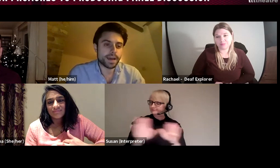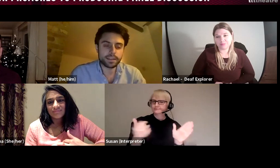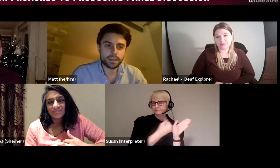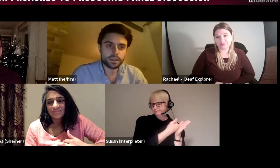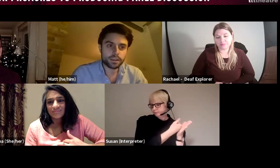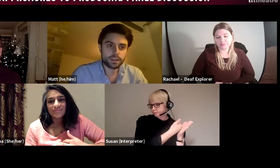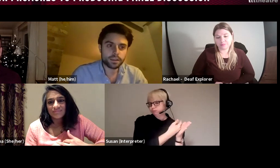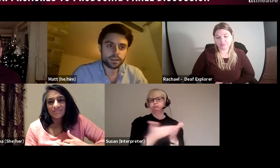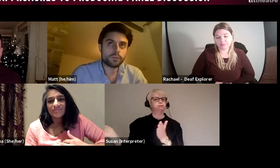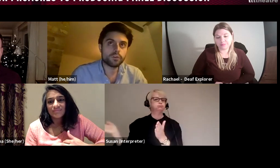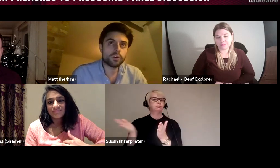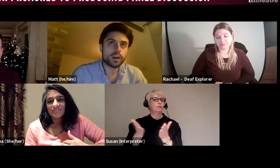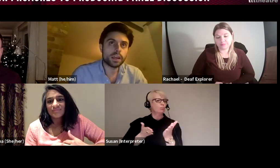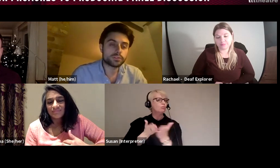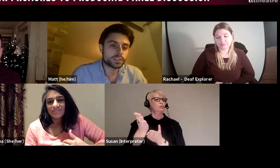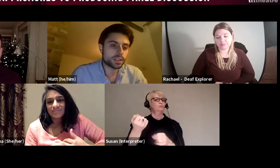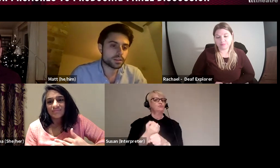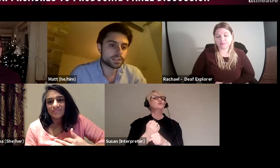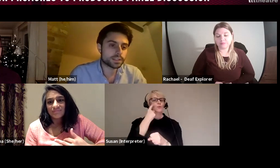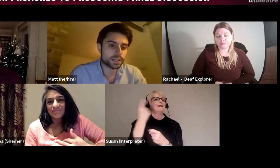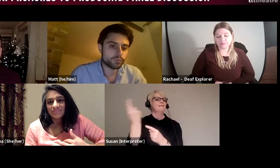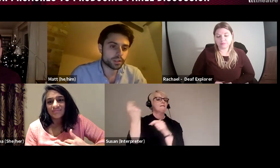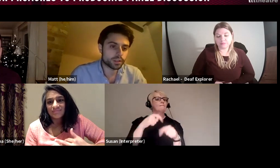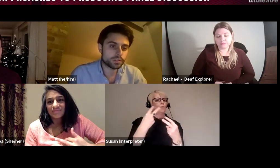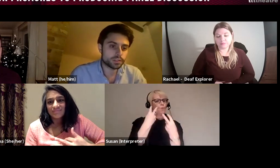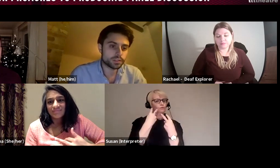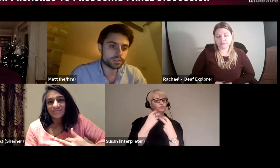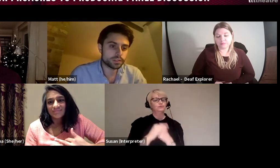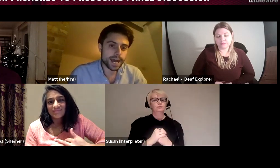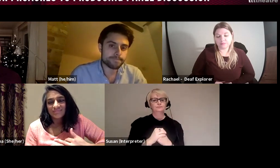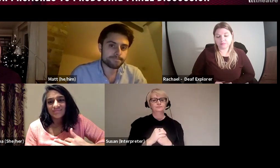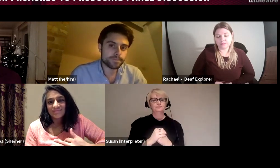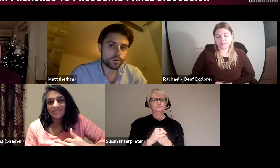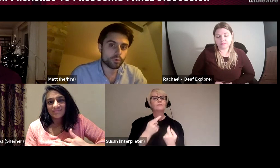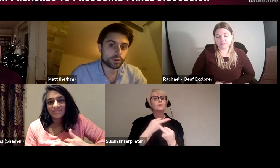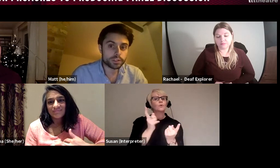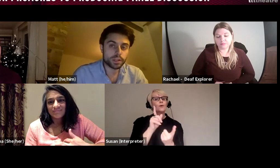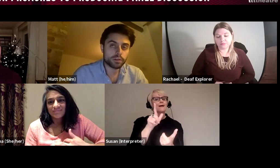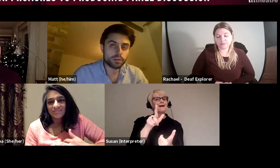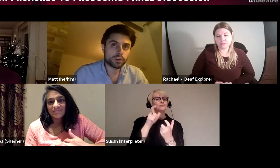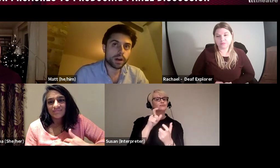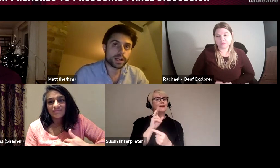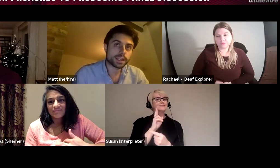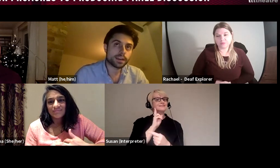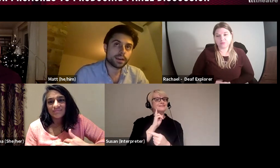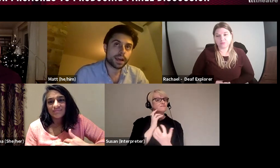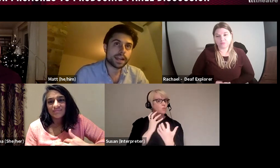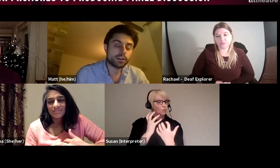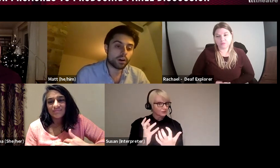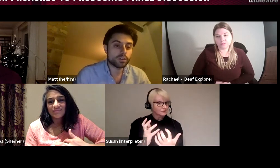and I think if you're interested in attracting a deaf audience or an audience that requires any